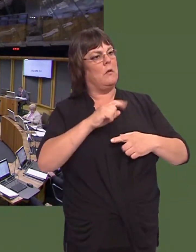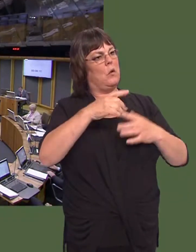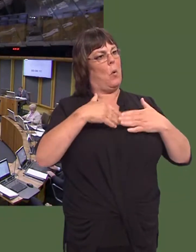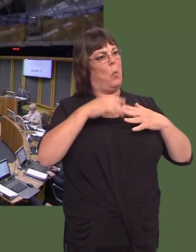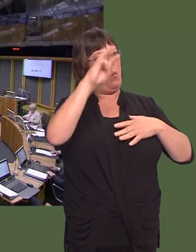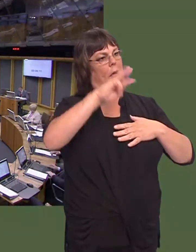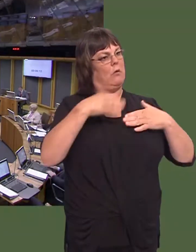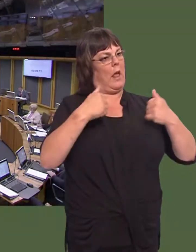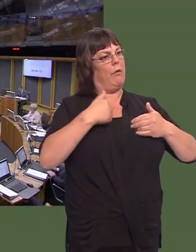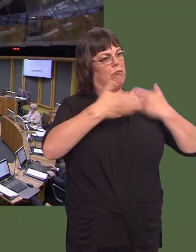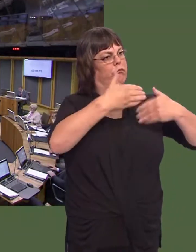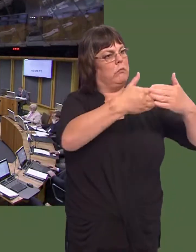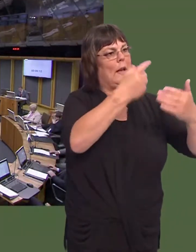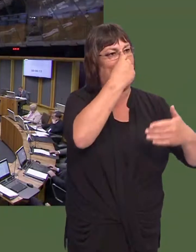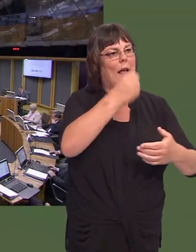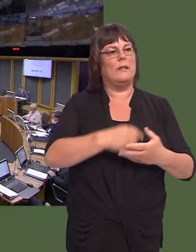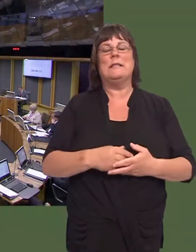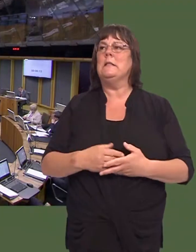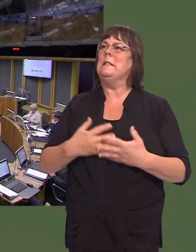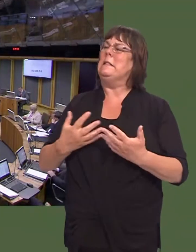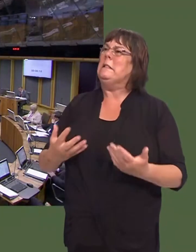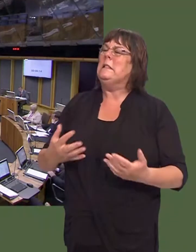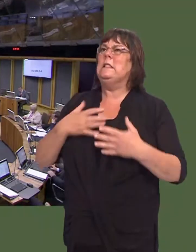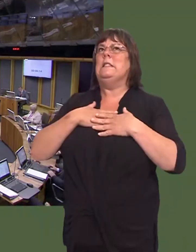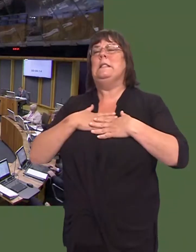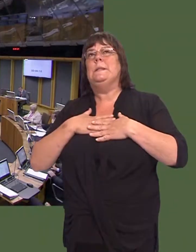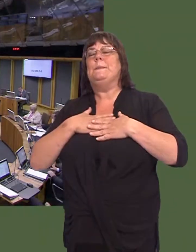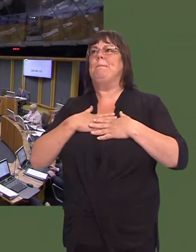Janet Finch-Saunders: I have to be honest with you, First Minister, I stand here today